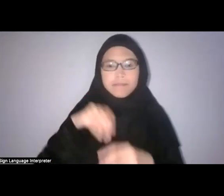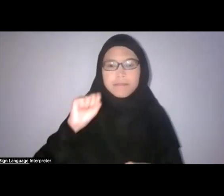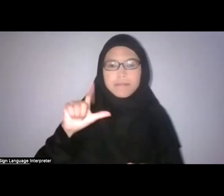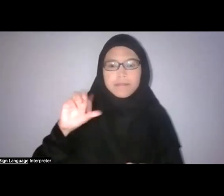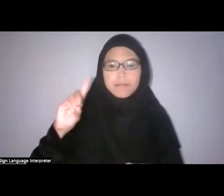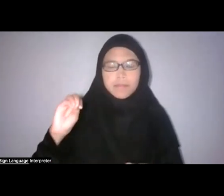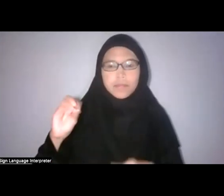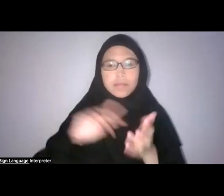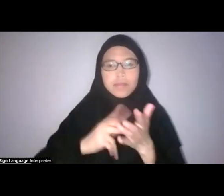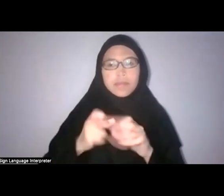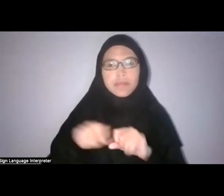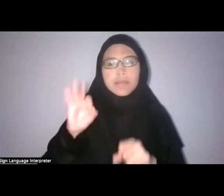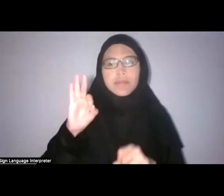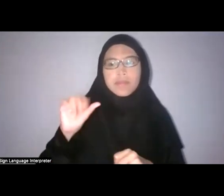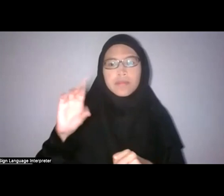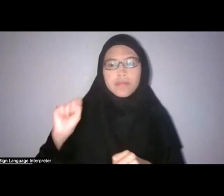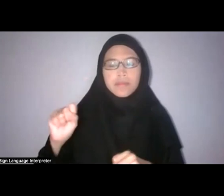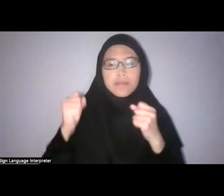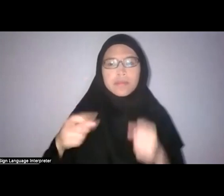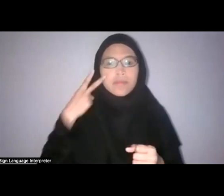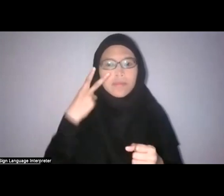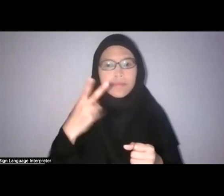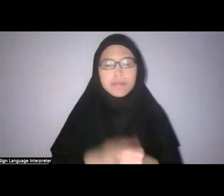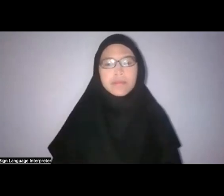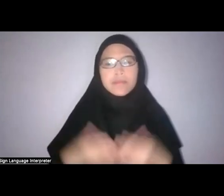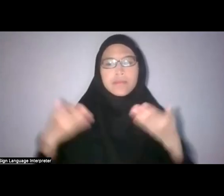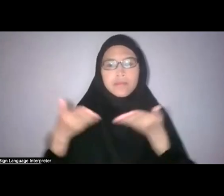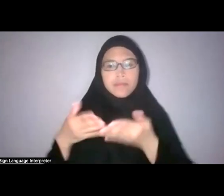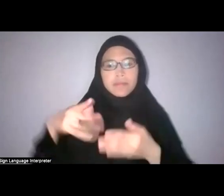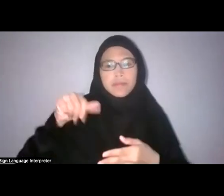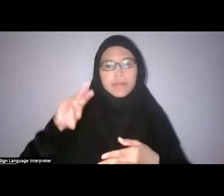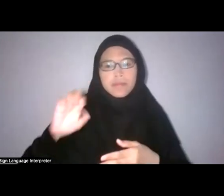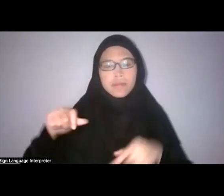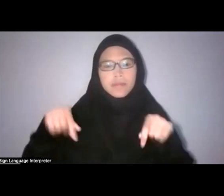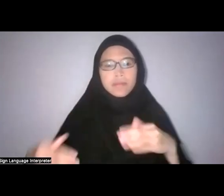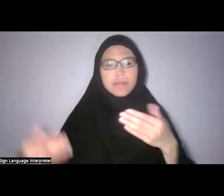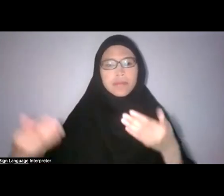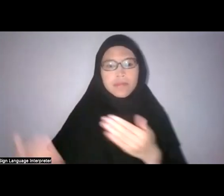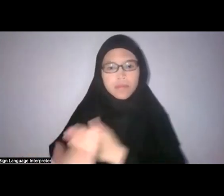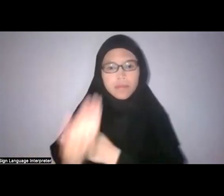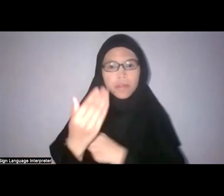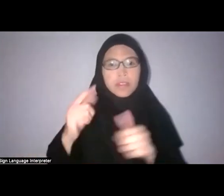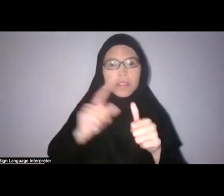Let me introduce our panel for this morning. First, we have Khairulddin Wahab,